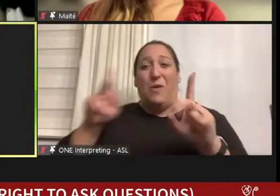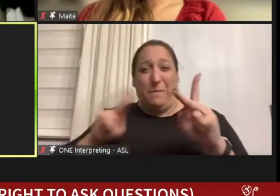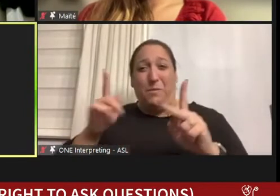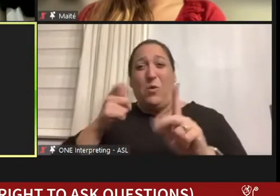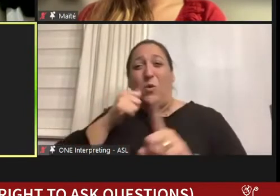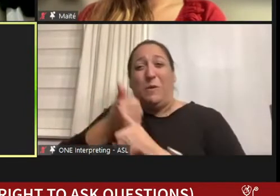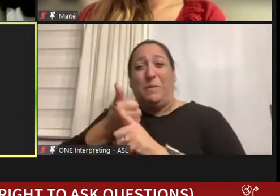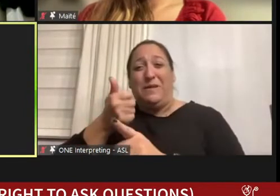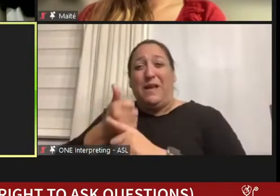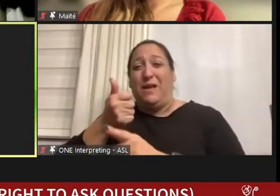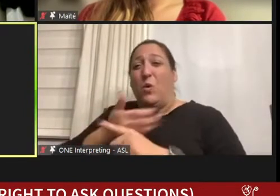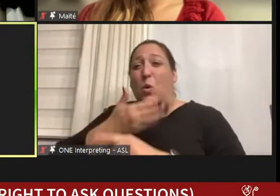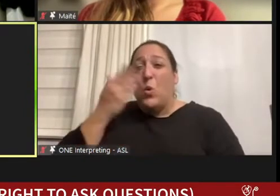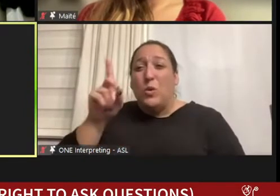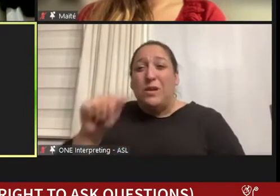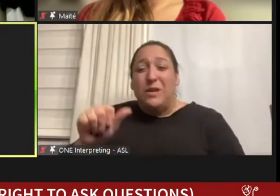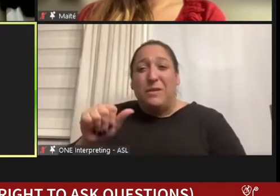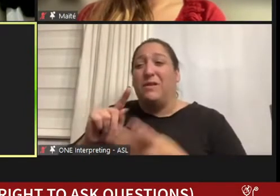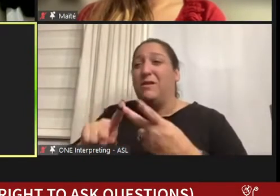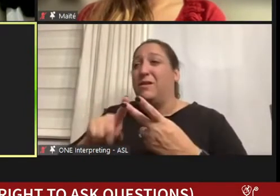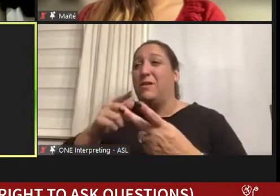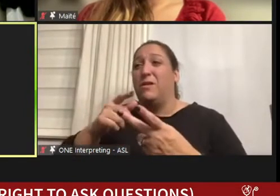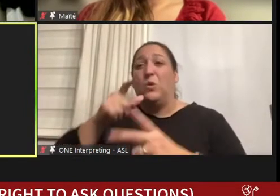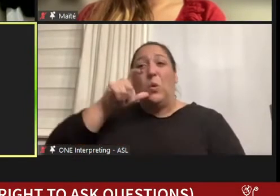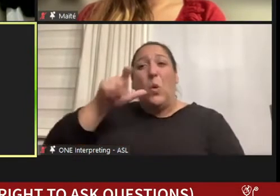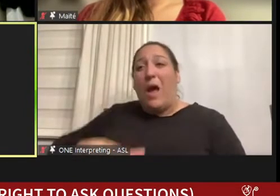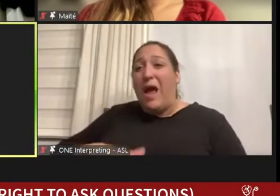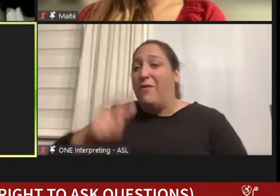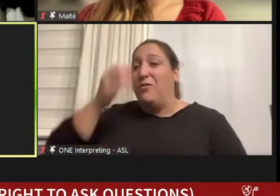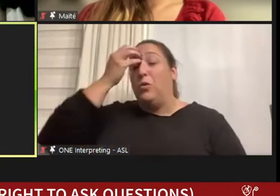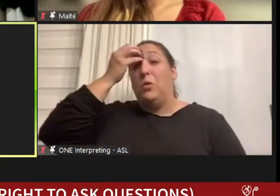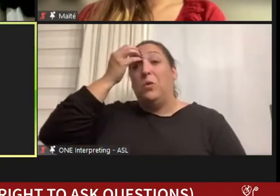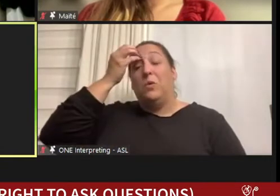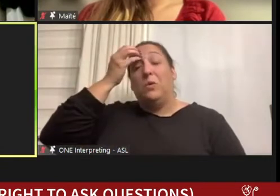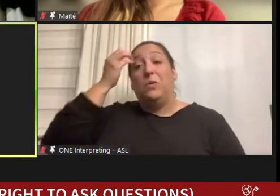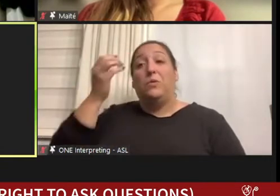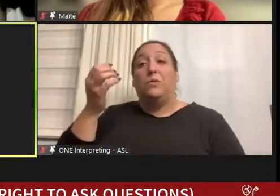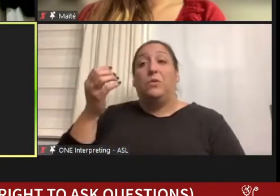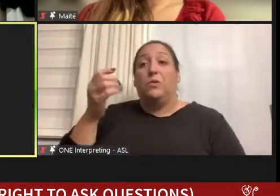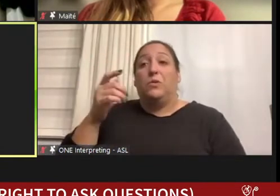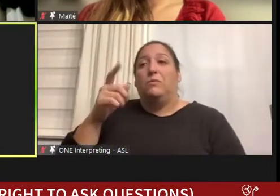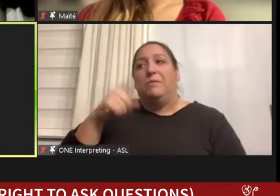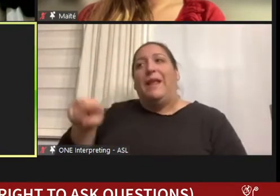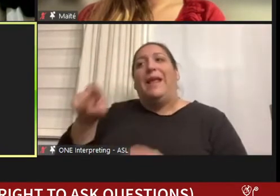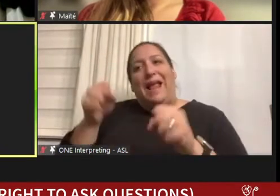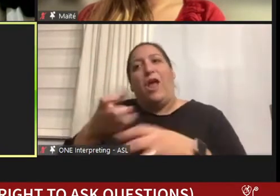disabilities, you don't have to let you know they can trust the common wisdom. So they can